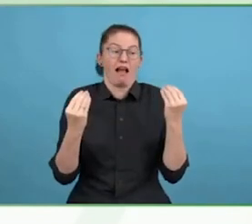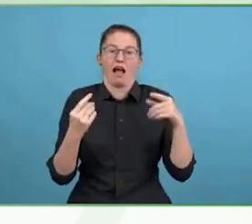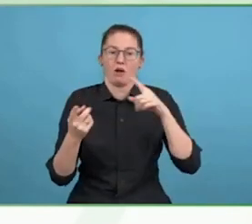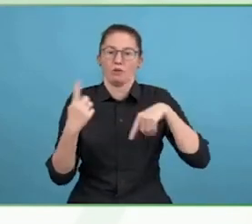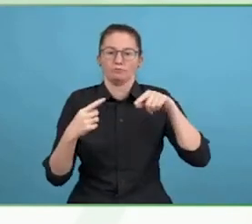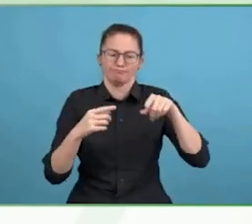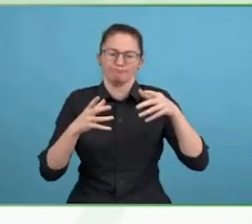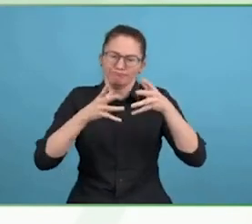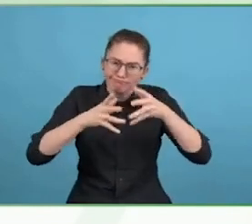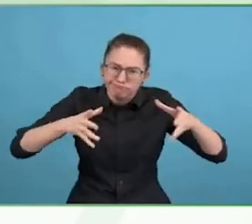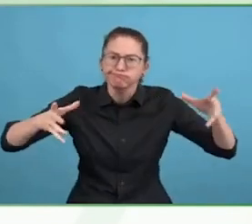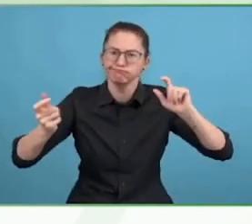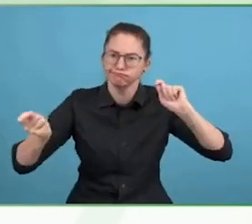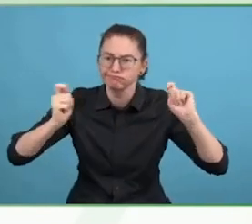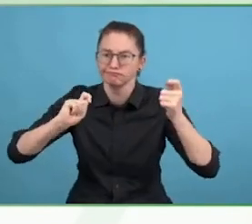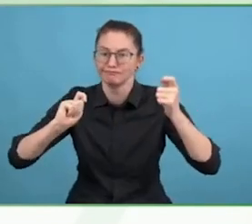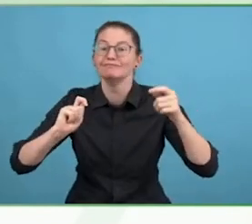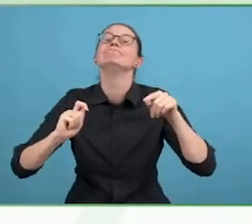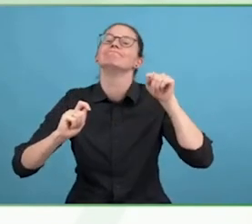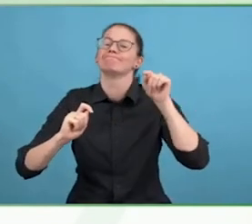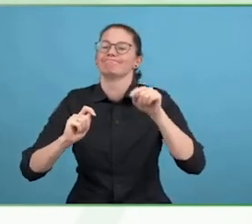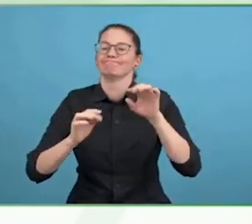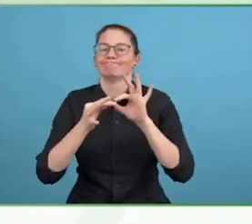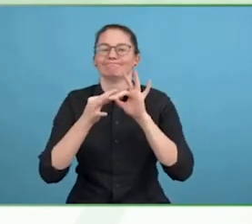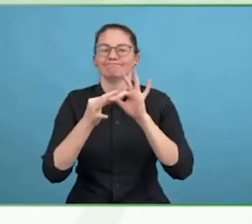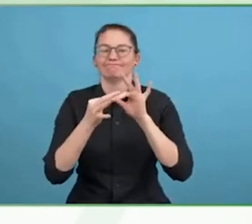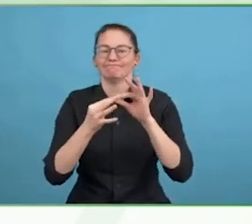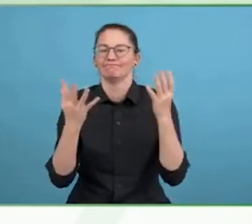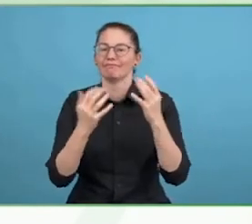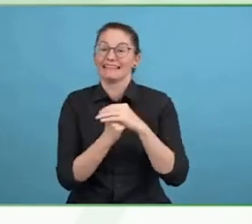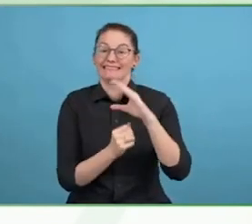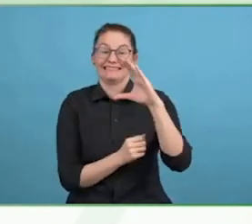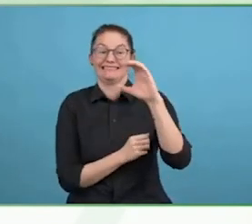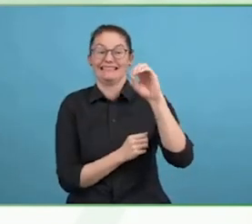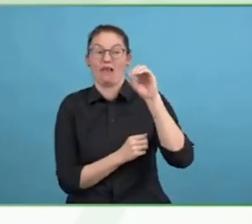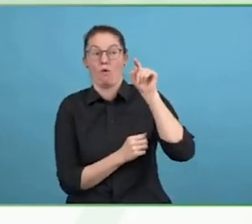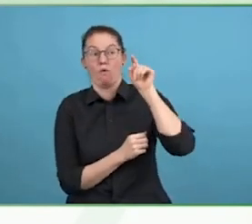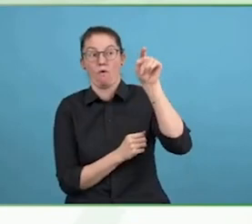the C-Suite talent of tomorrow, using disabled voices and leaders